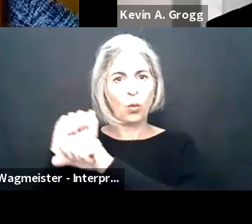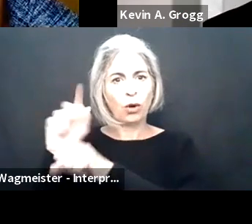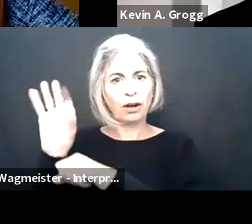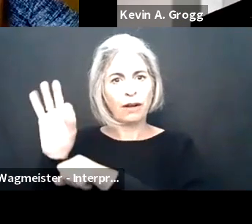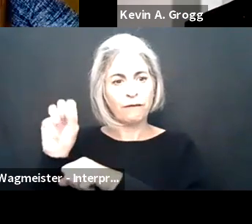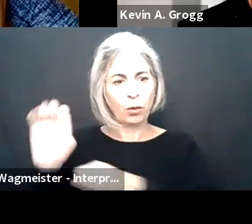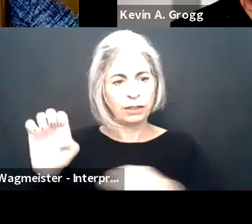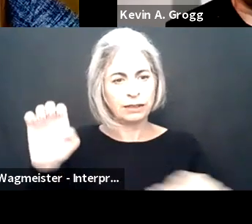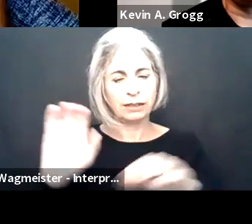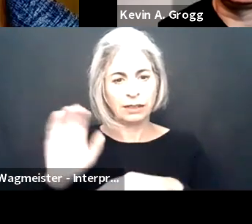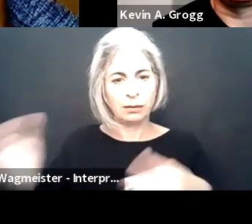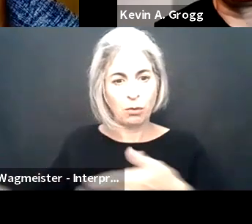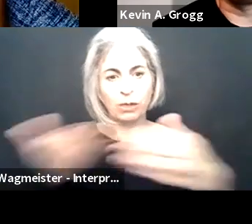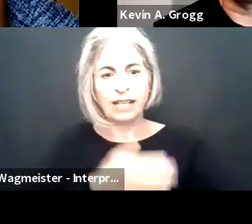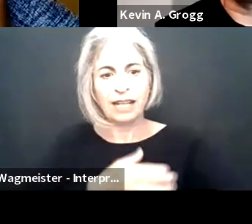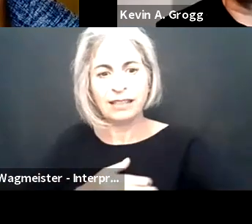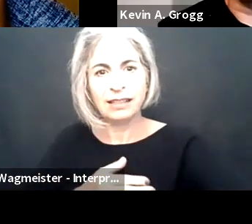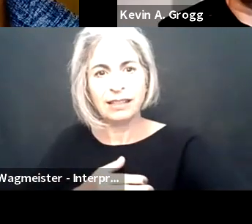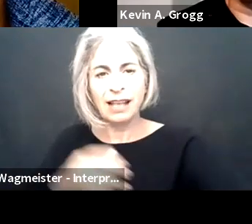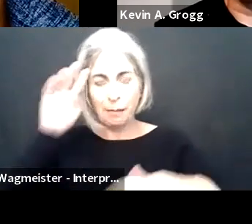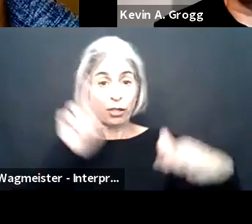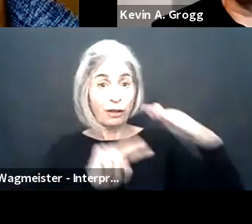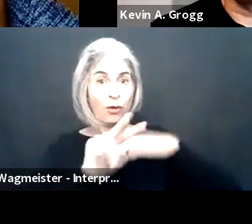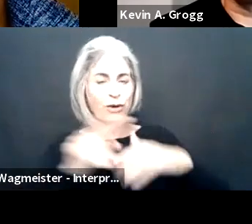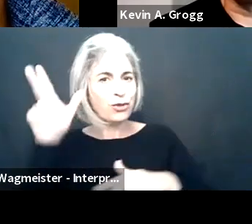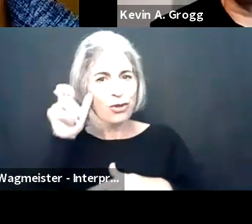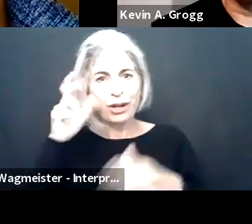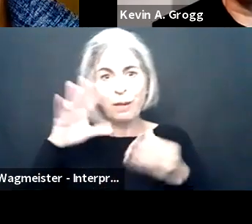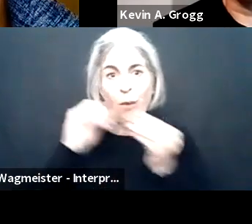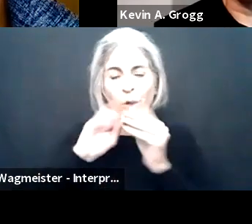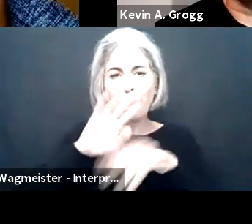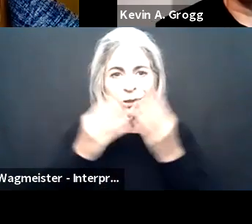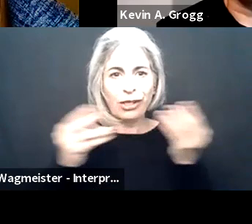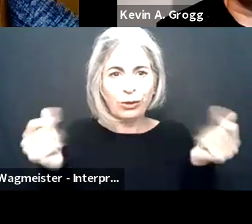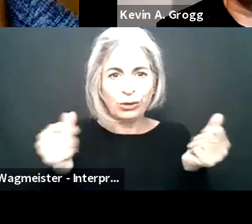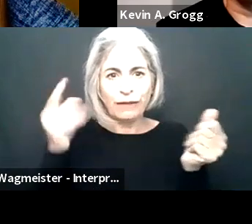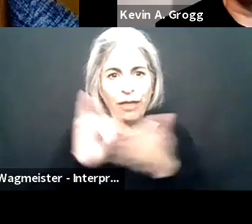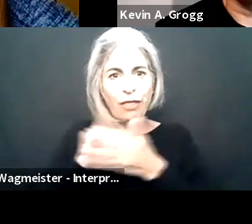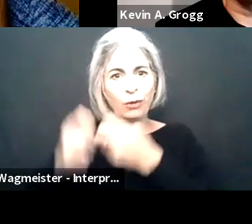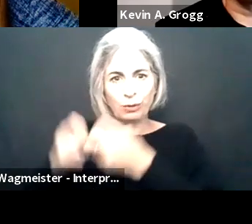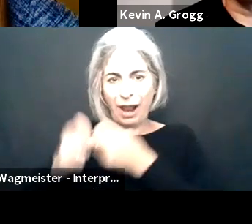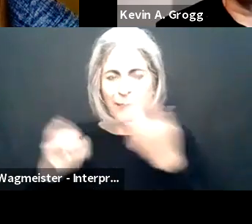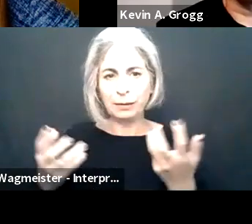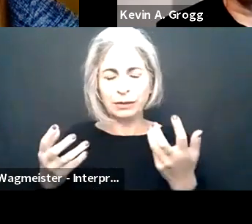impressed by Lauren Romansky's presentation on some of the issue that's virtual workforces present. And I'm really looking forward to hearing more about solving some of those